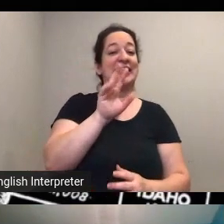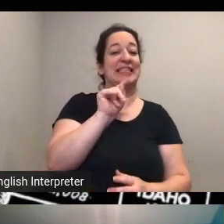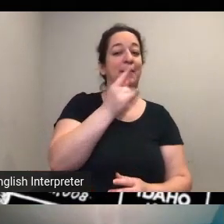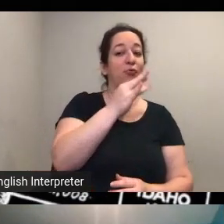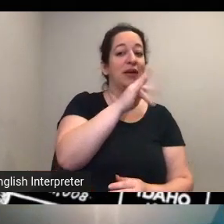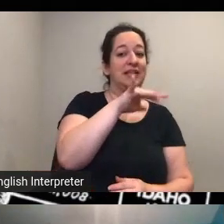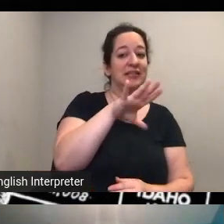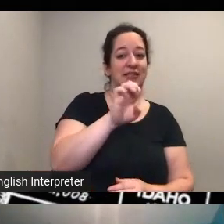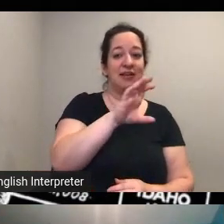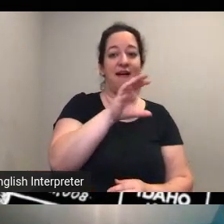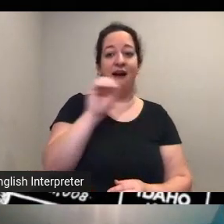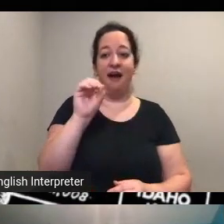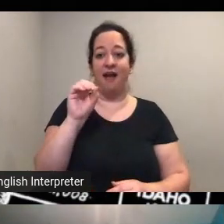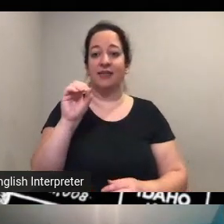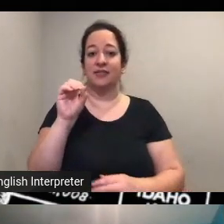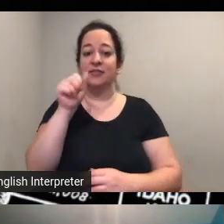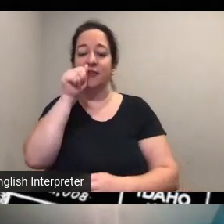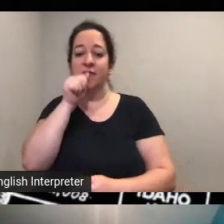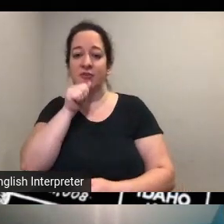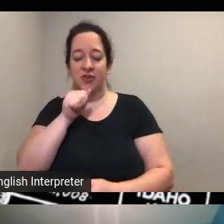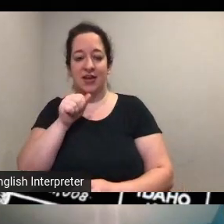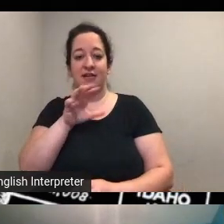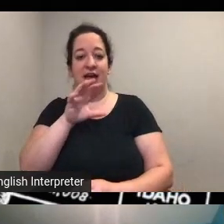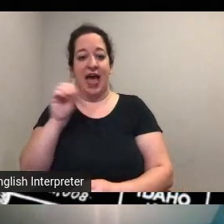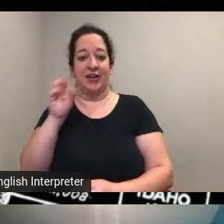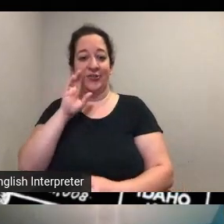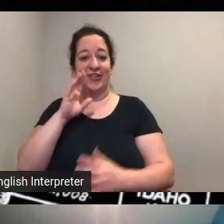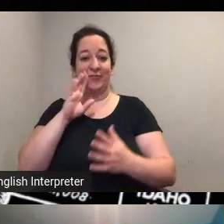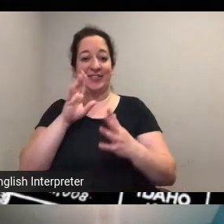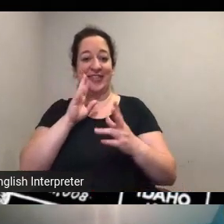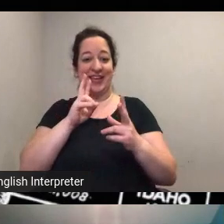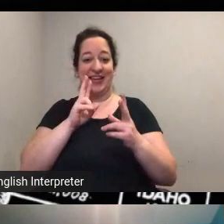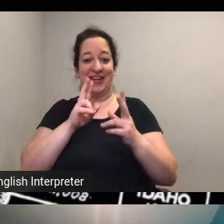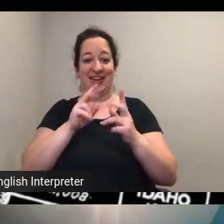the lily uh what well yes we do as a matter of